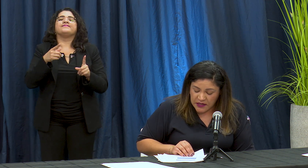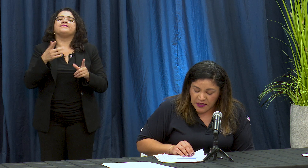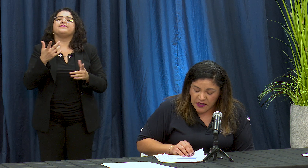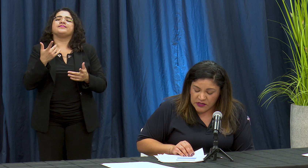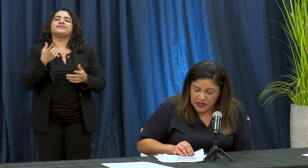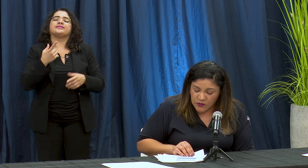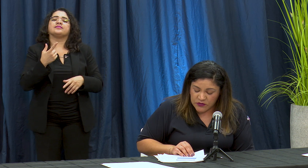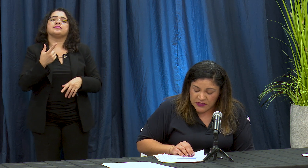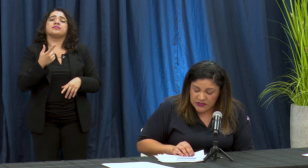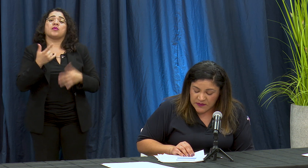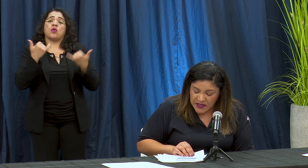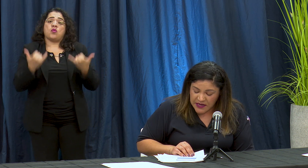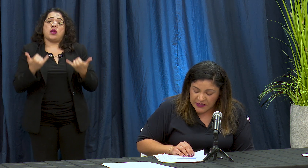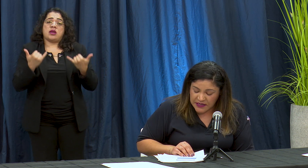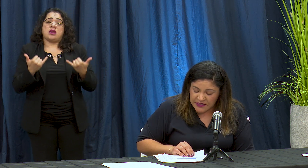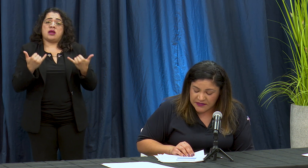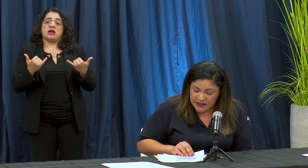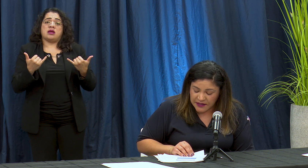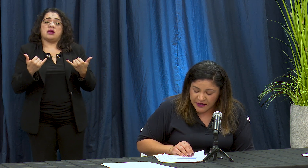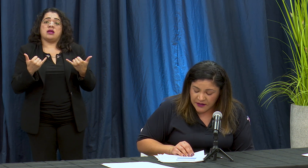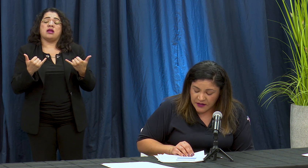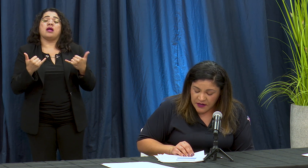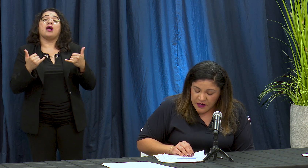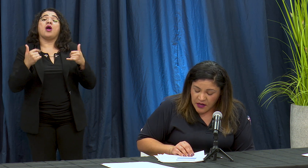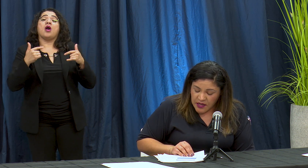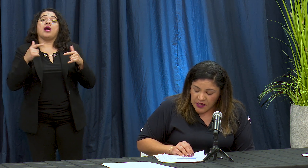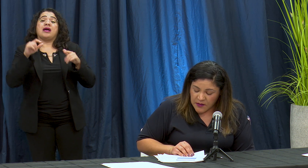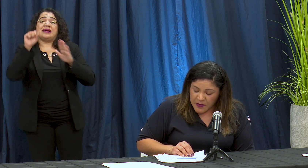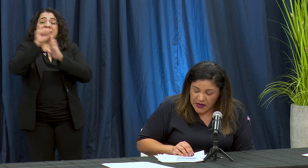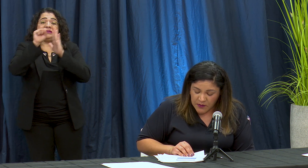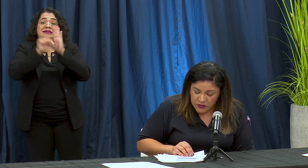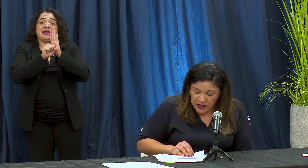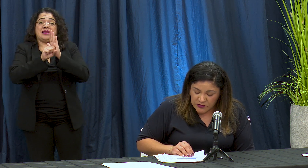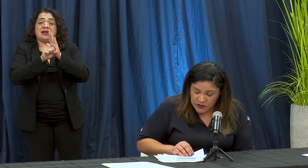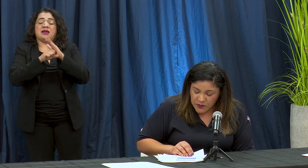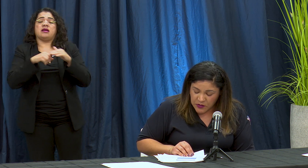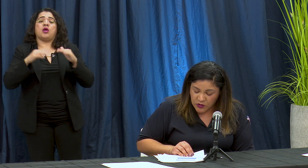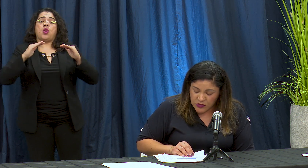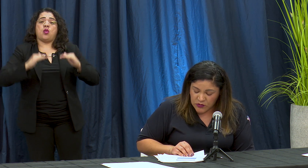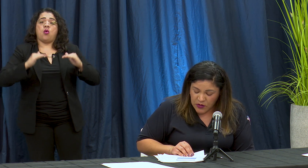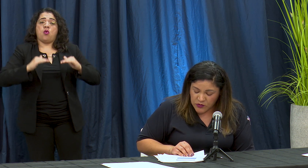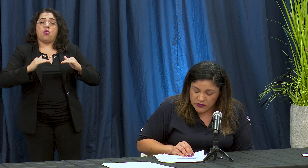estamos encima de las casas estatal para ambos casos arrow continued ahmo's